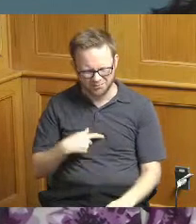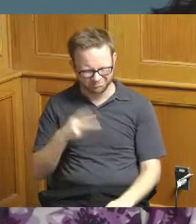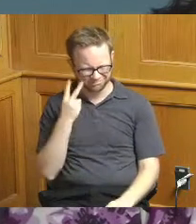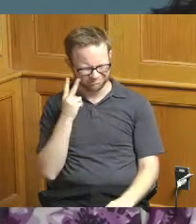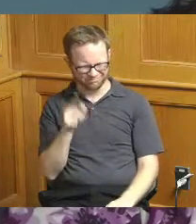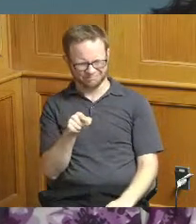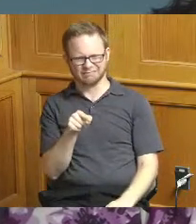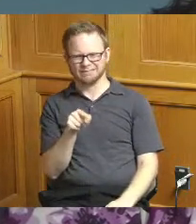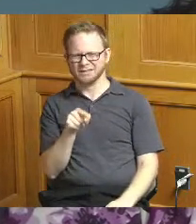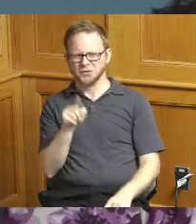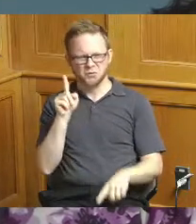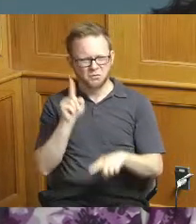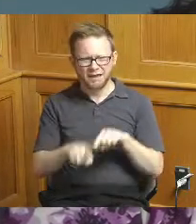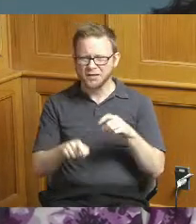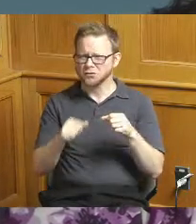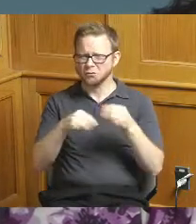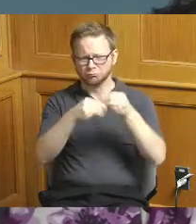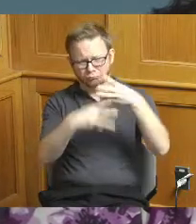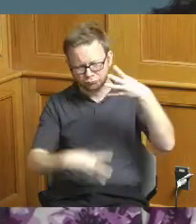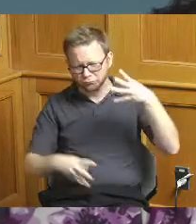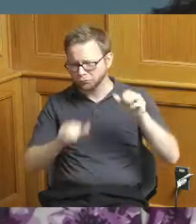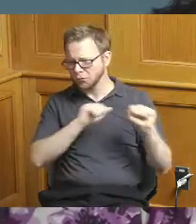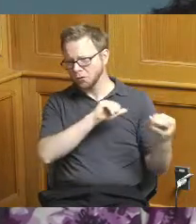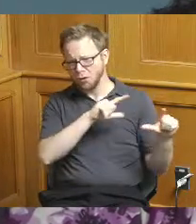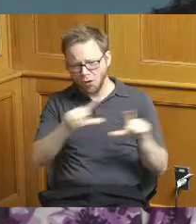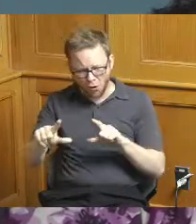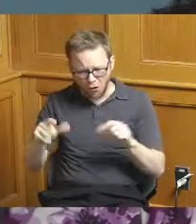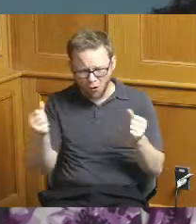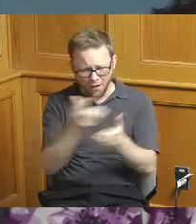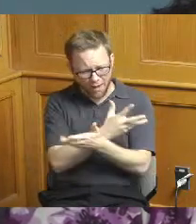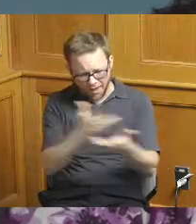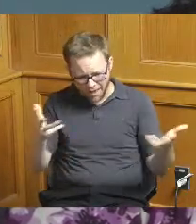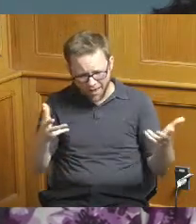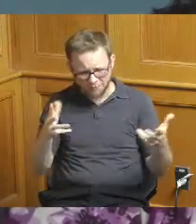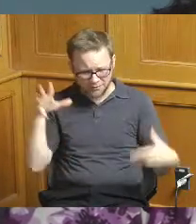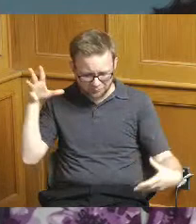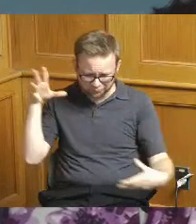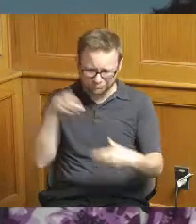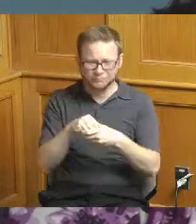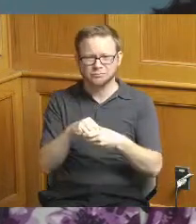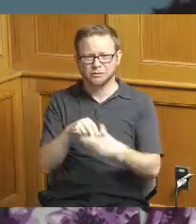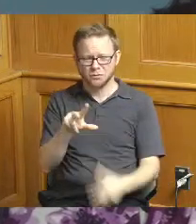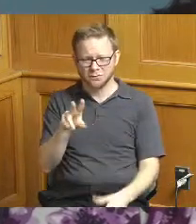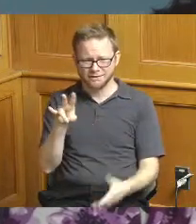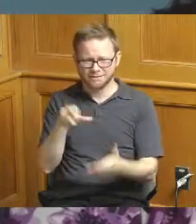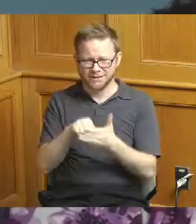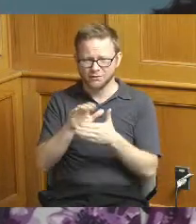grant writing and signature and a signature project for 37 thousand dollars I'm sure they